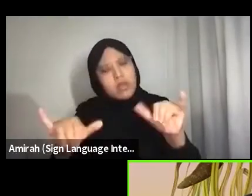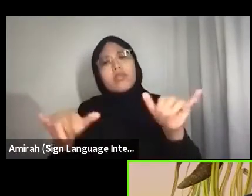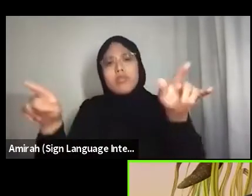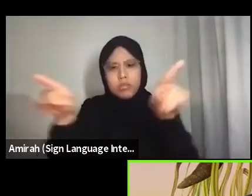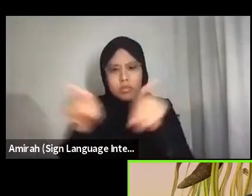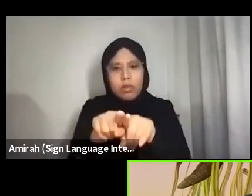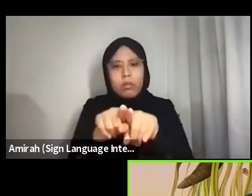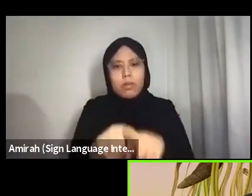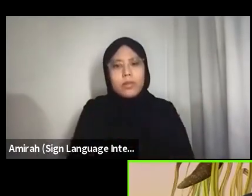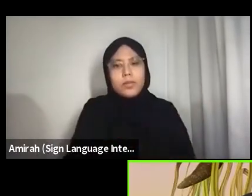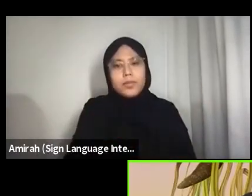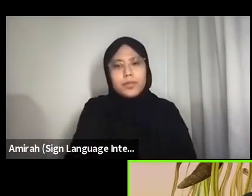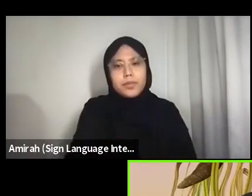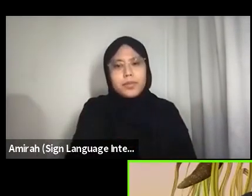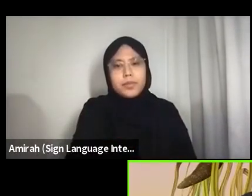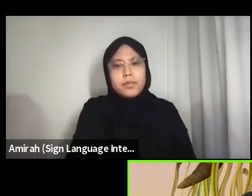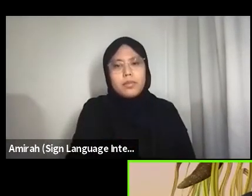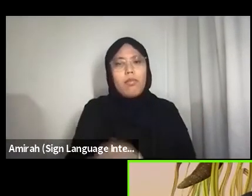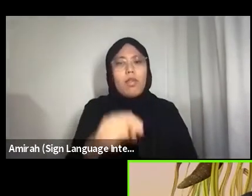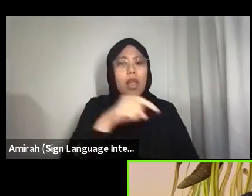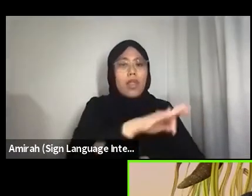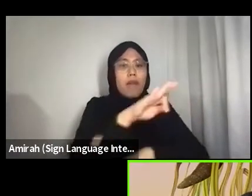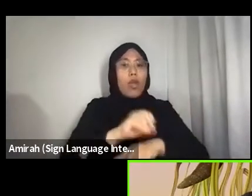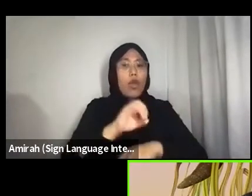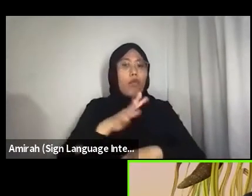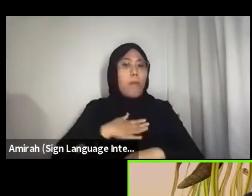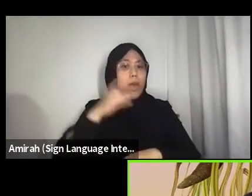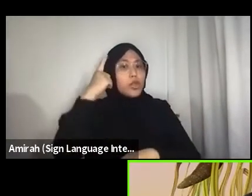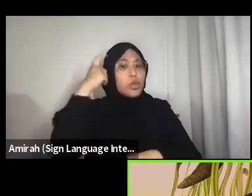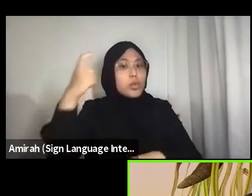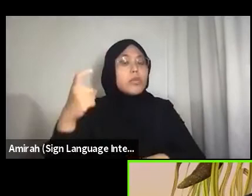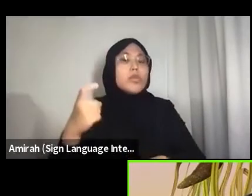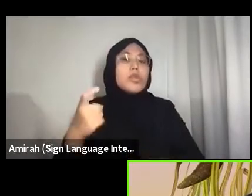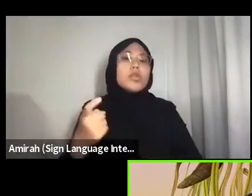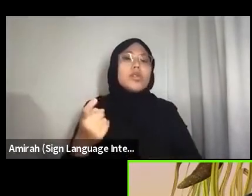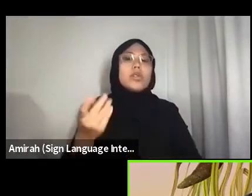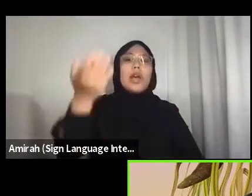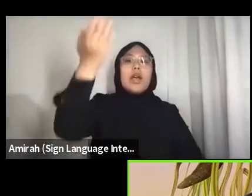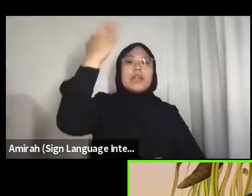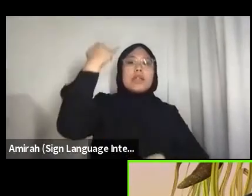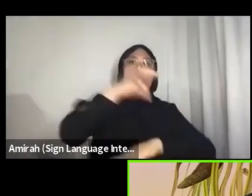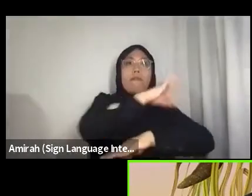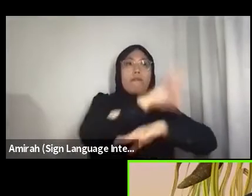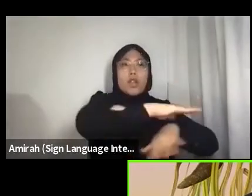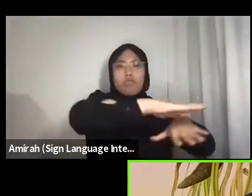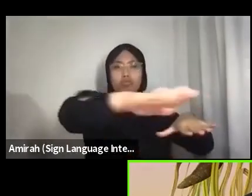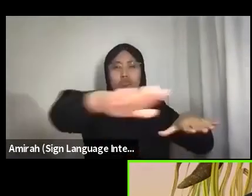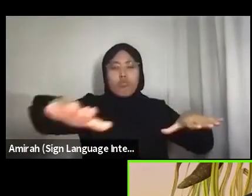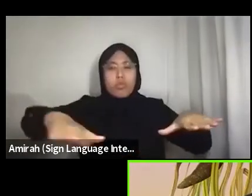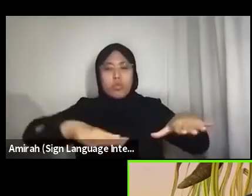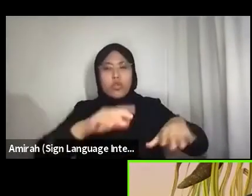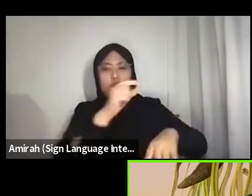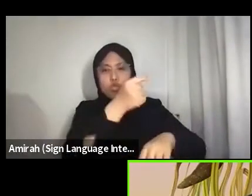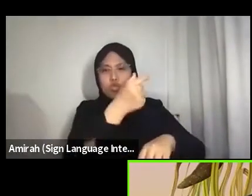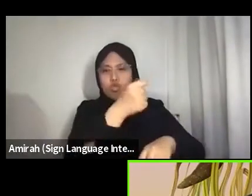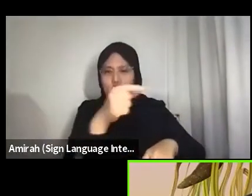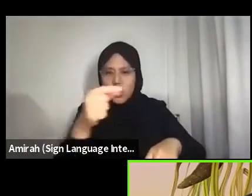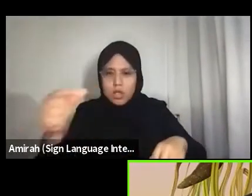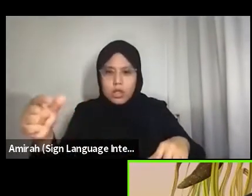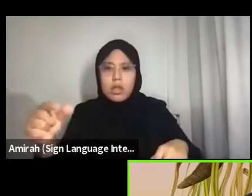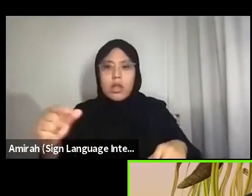The field of my dreams was once a field of green, inhabited by wildflowers I would only later learn the names of.